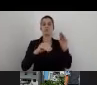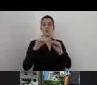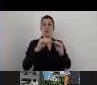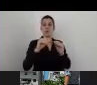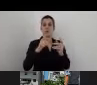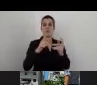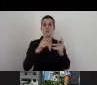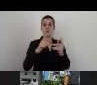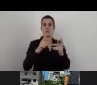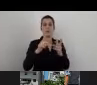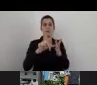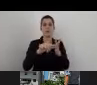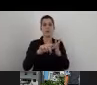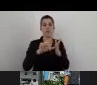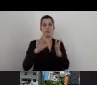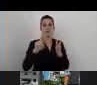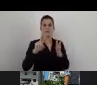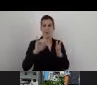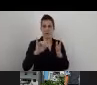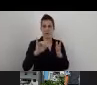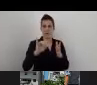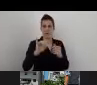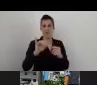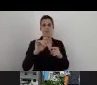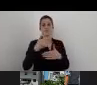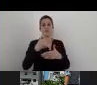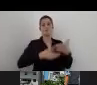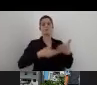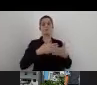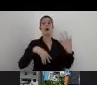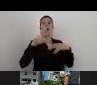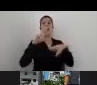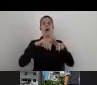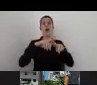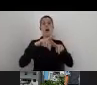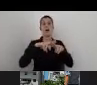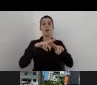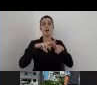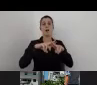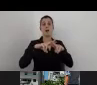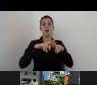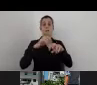After that with the research, with the architectures,